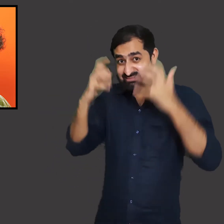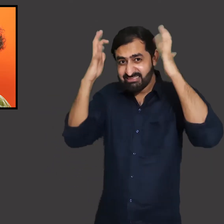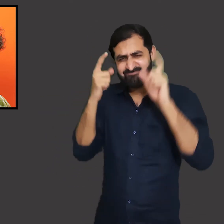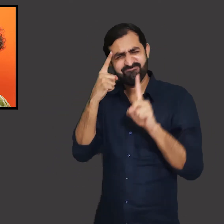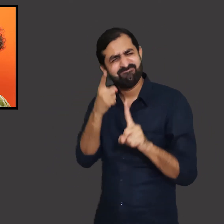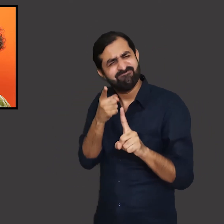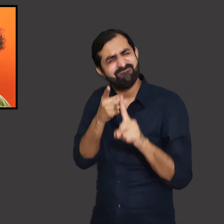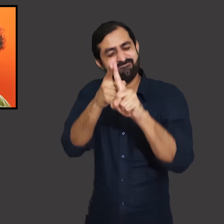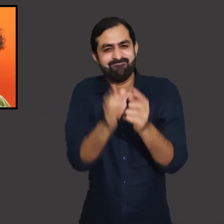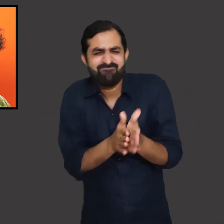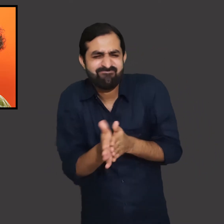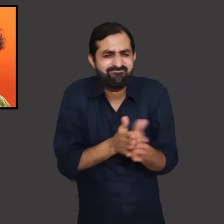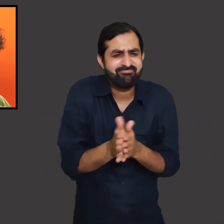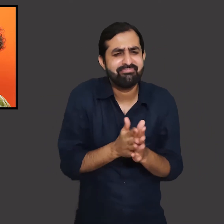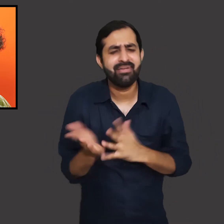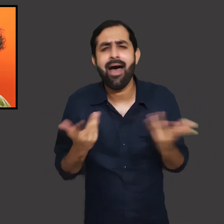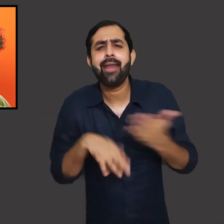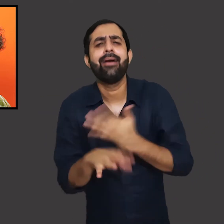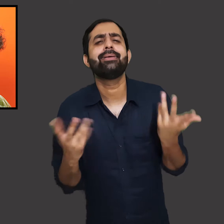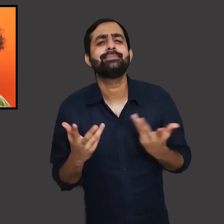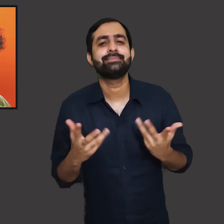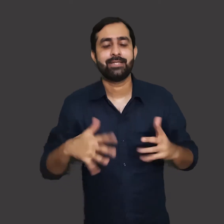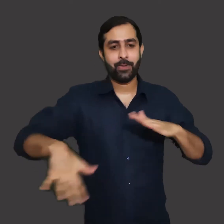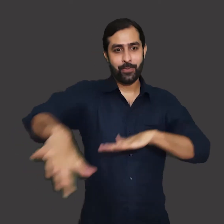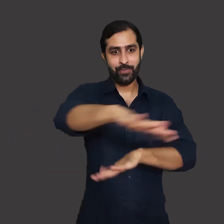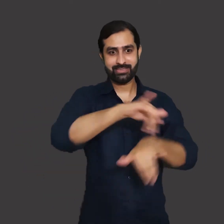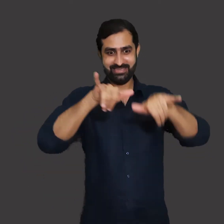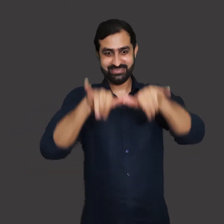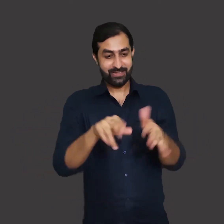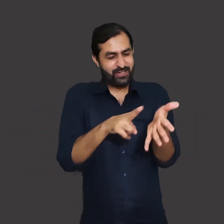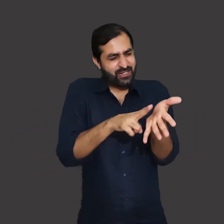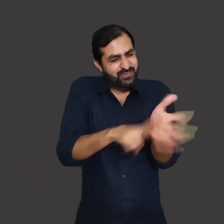In this book, she expressed her thoughts on many local